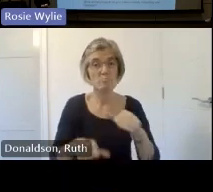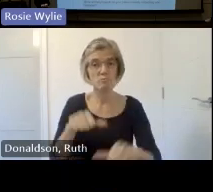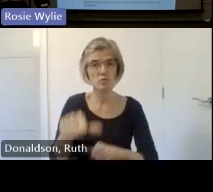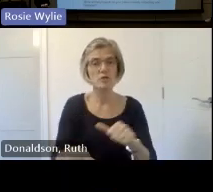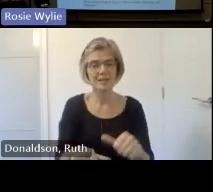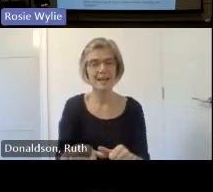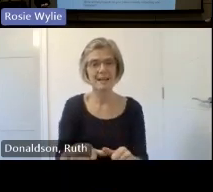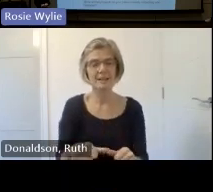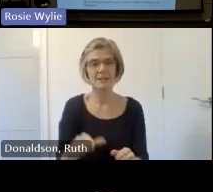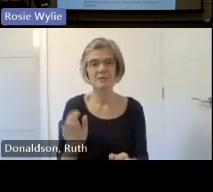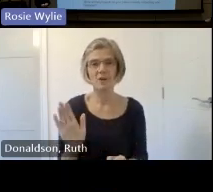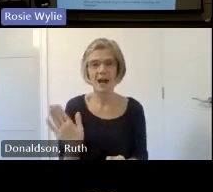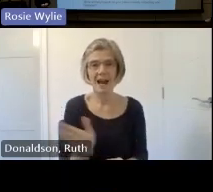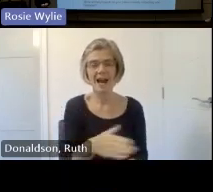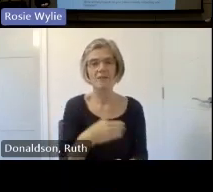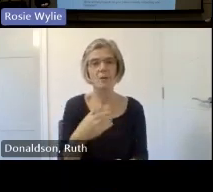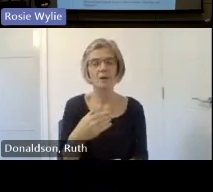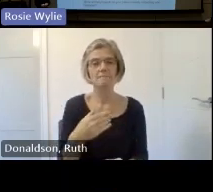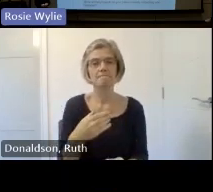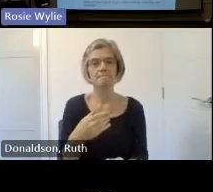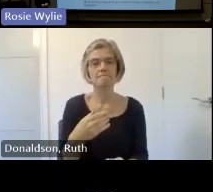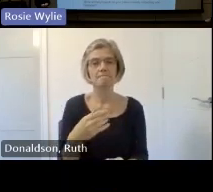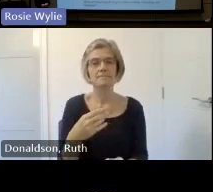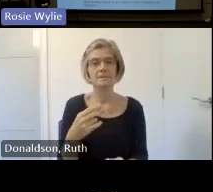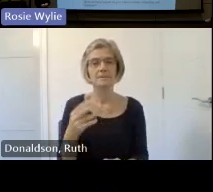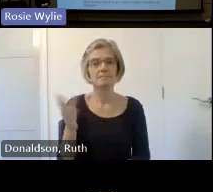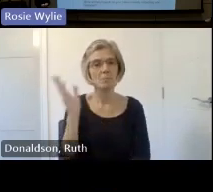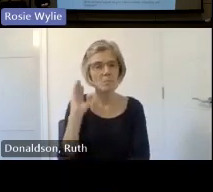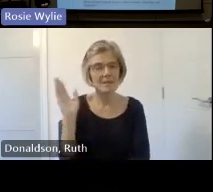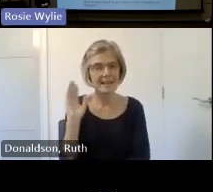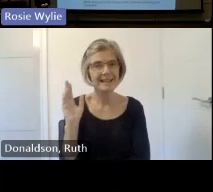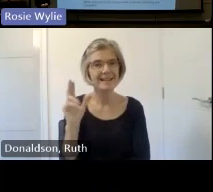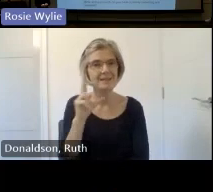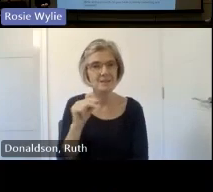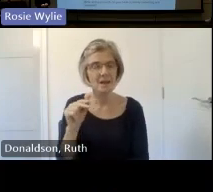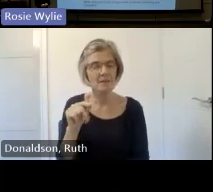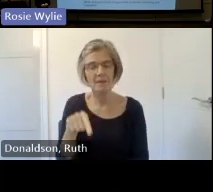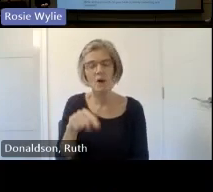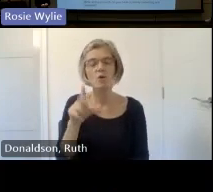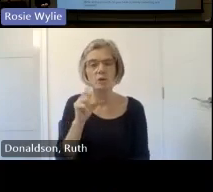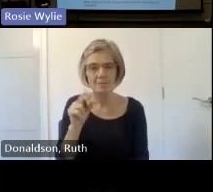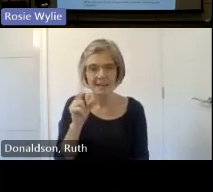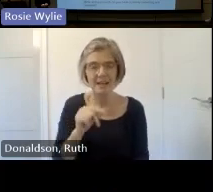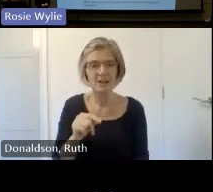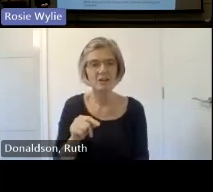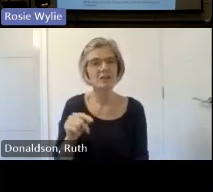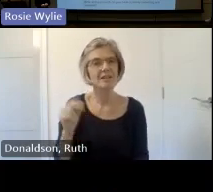and those who are listening and um I was really interested uh it's not so much a question but I